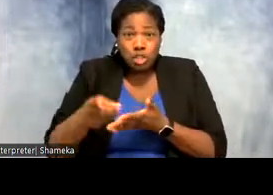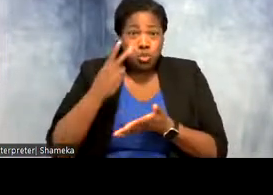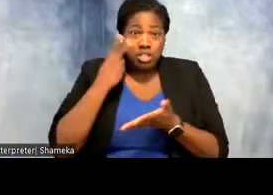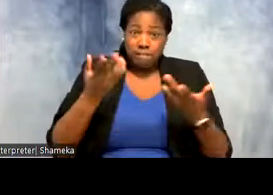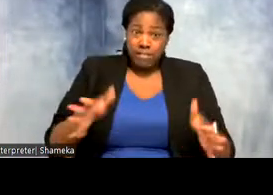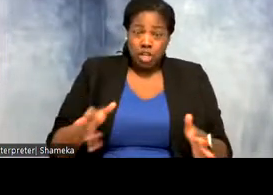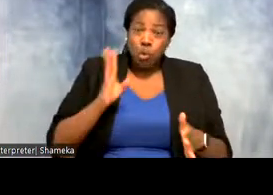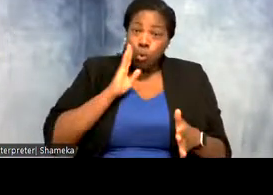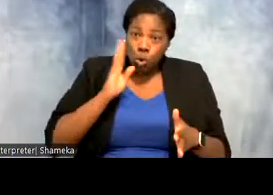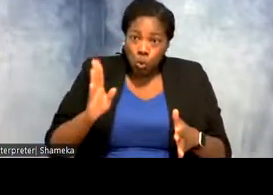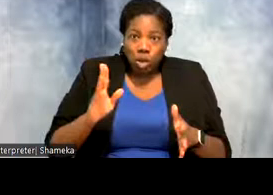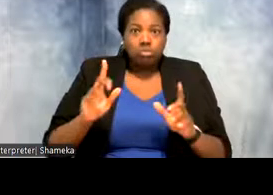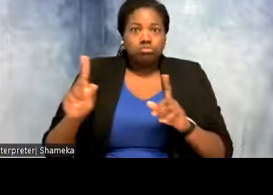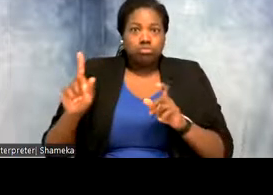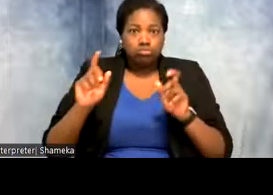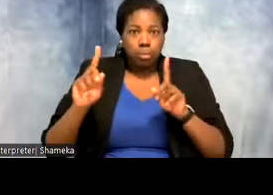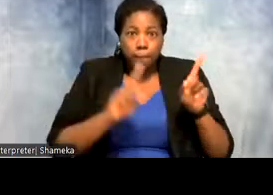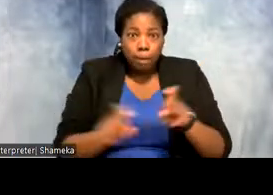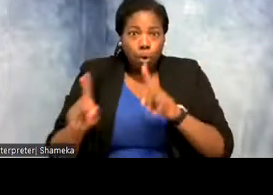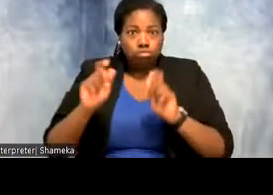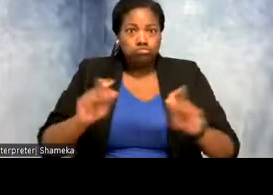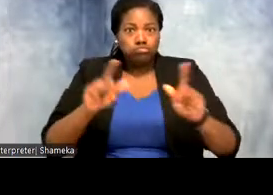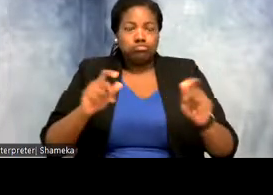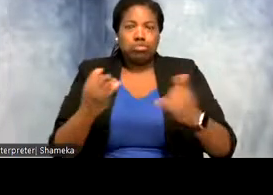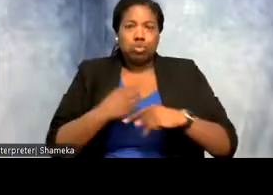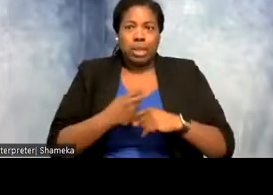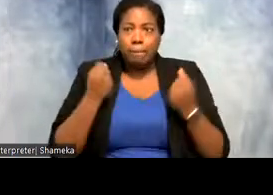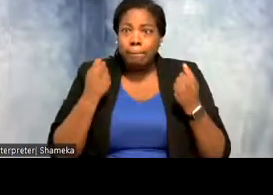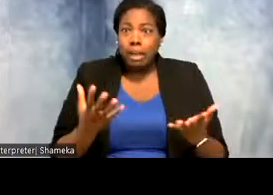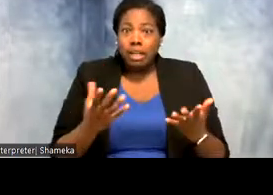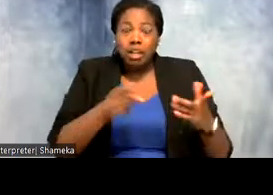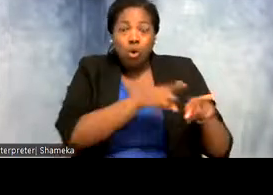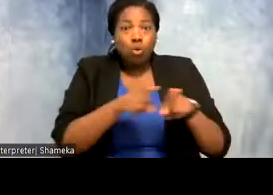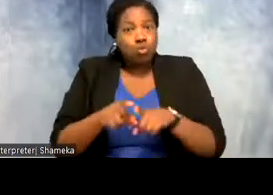will be launching polls throughout the program today. Additionally you will see that the Q&A